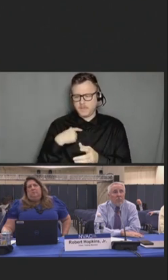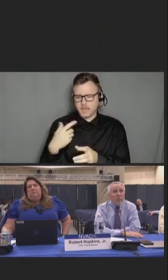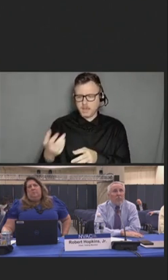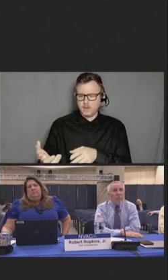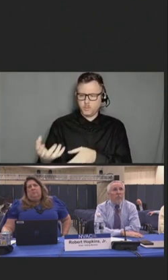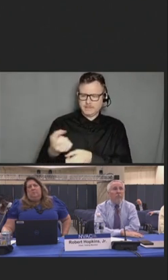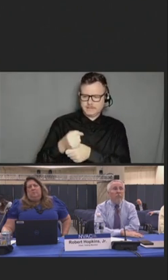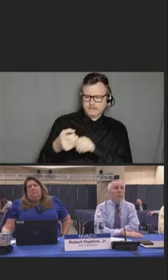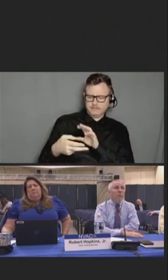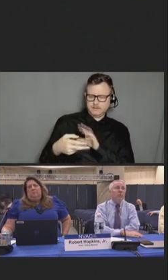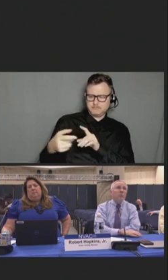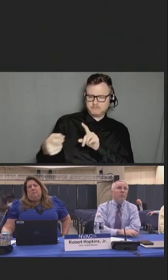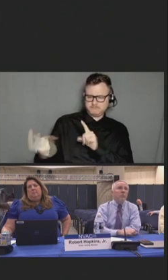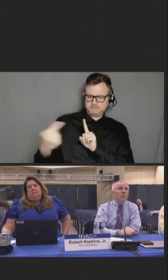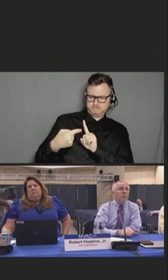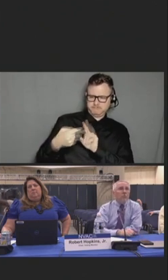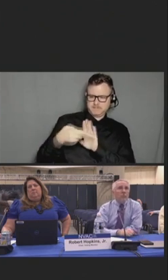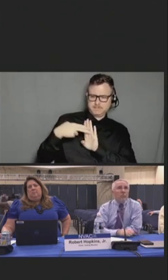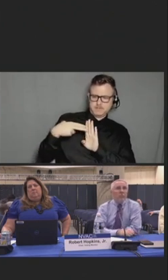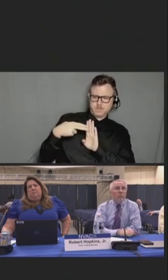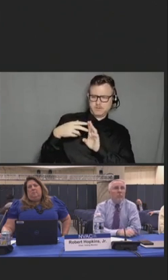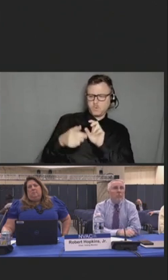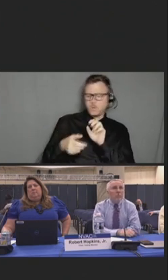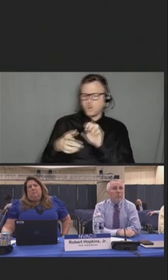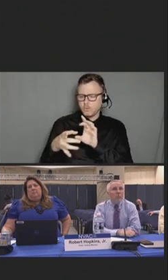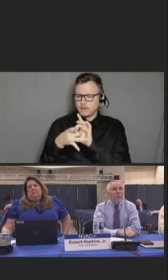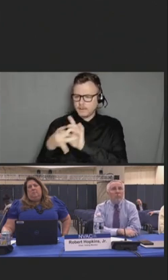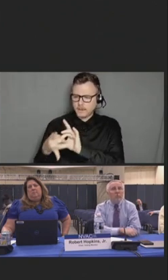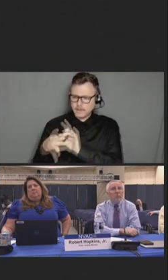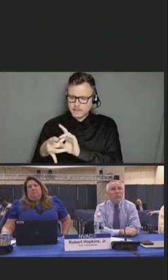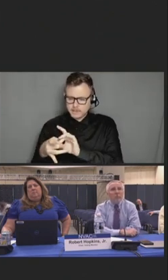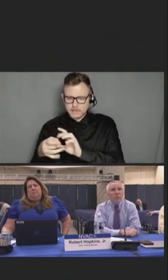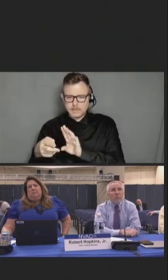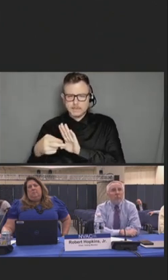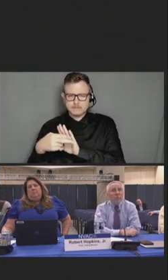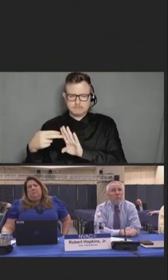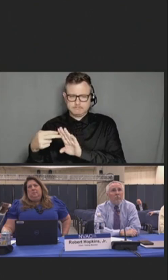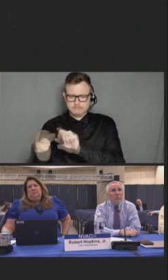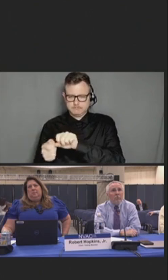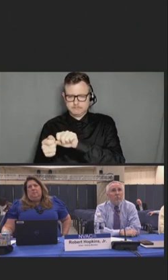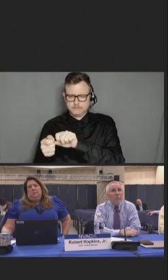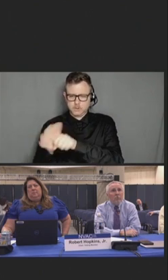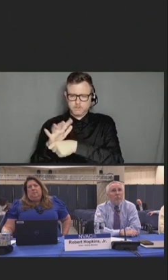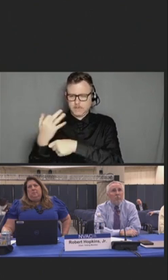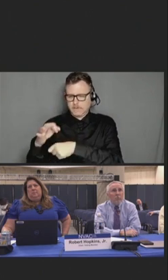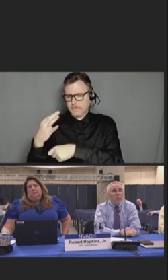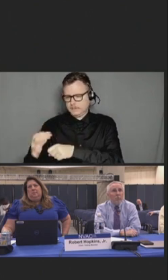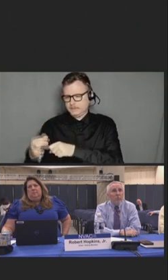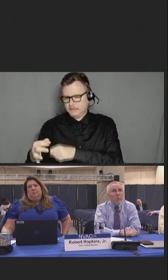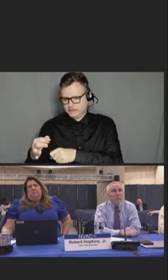change due to COVID-19 stigma were associated with post-traumatic growth.